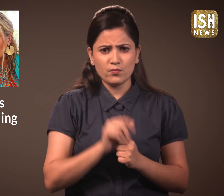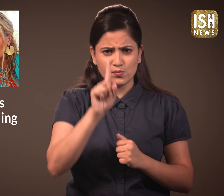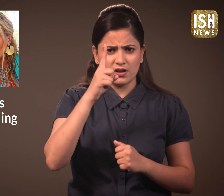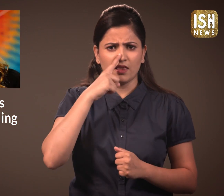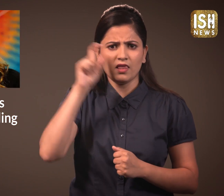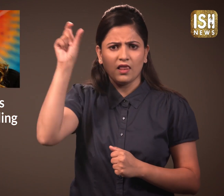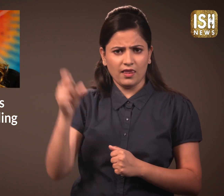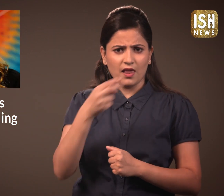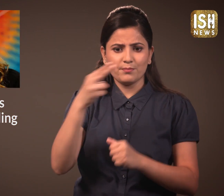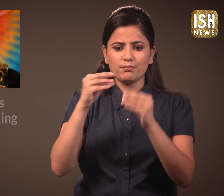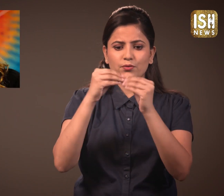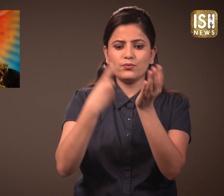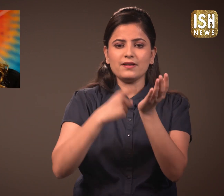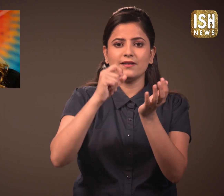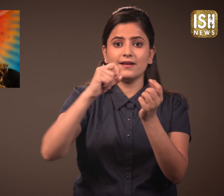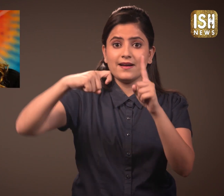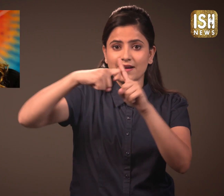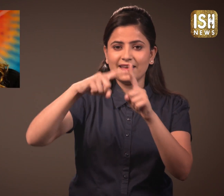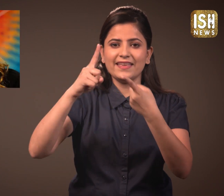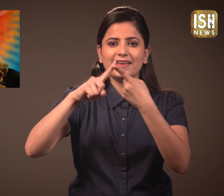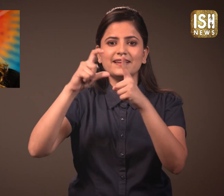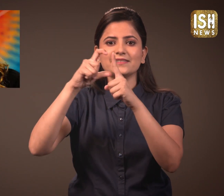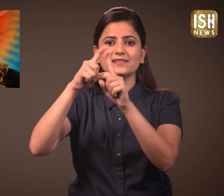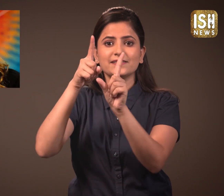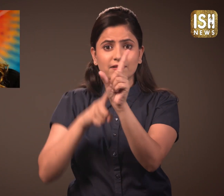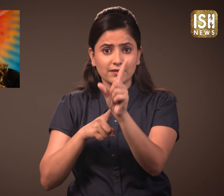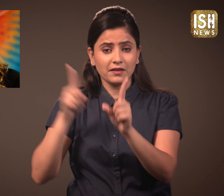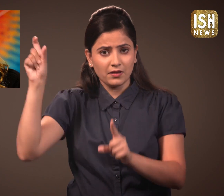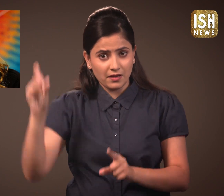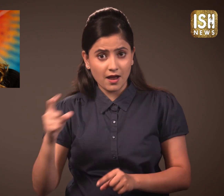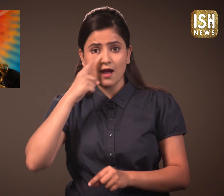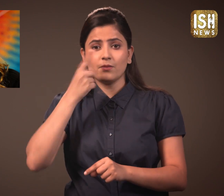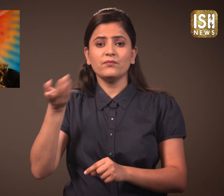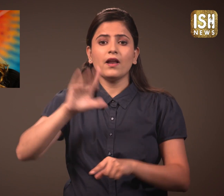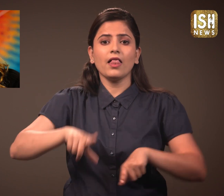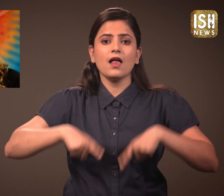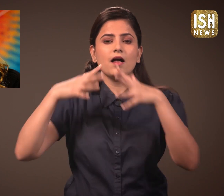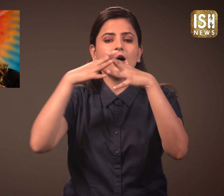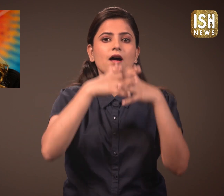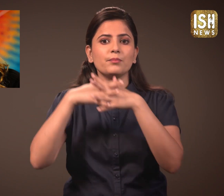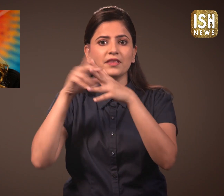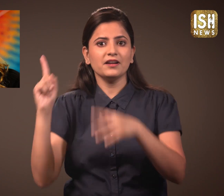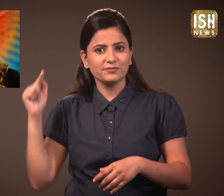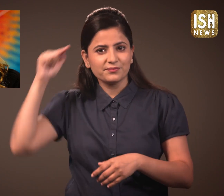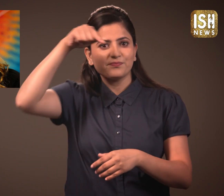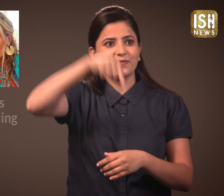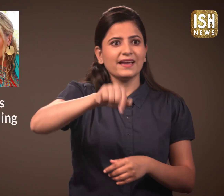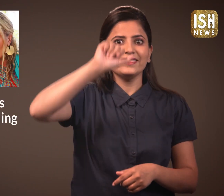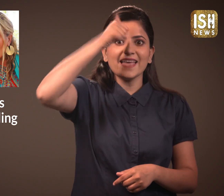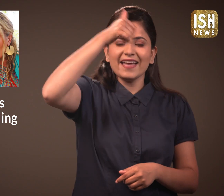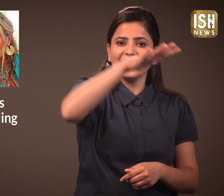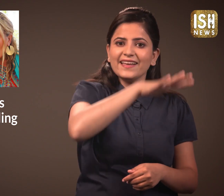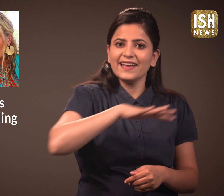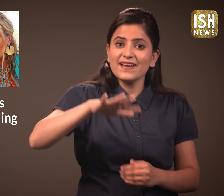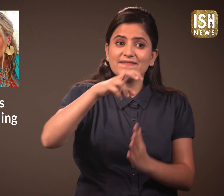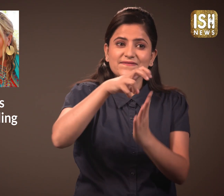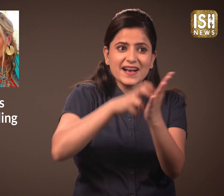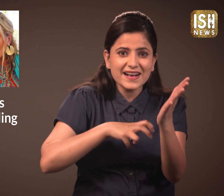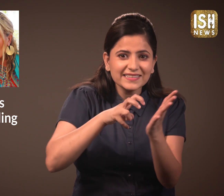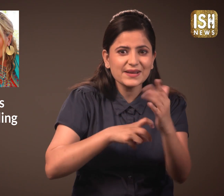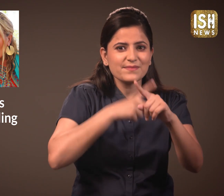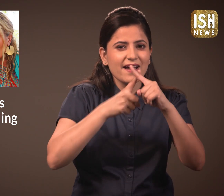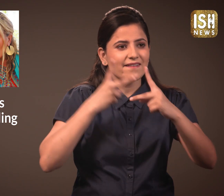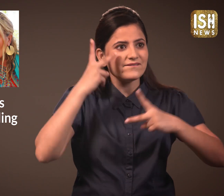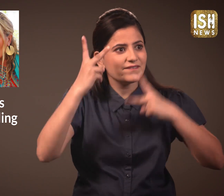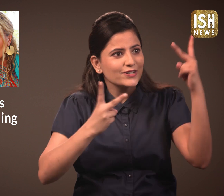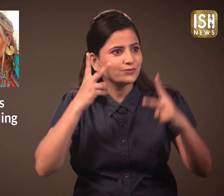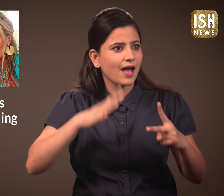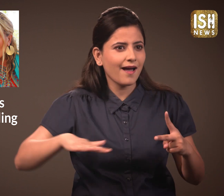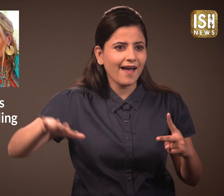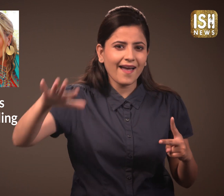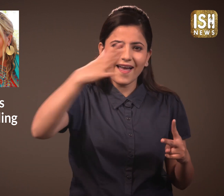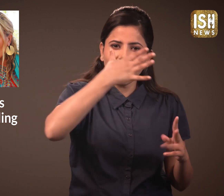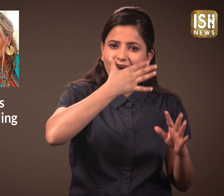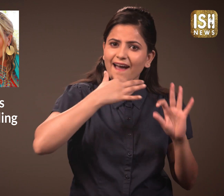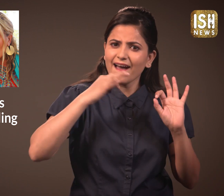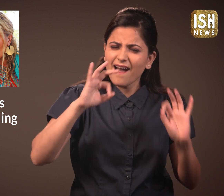Brook Eddy from the USA, came to India to visit beautiful villages.